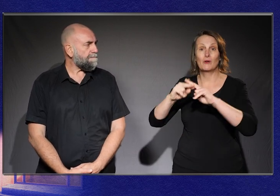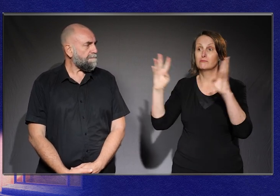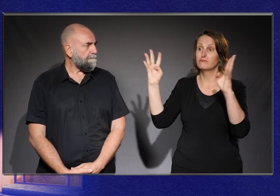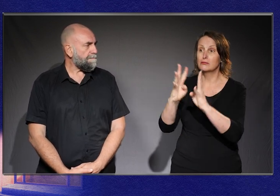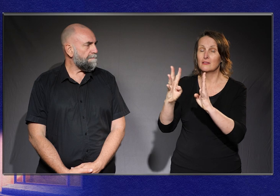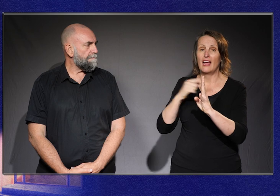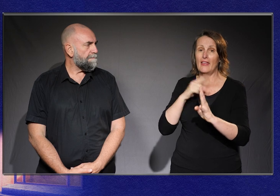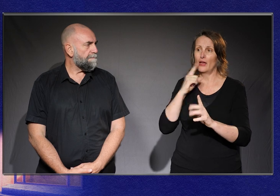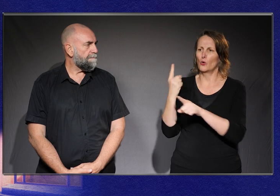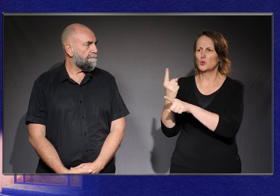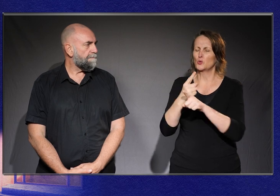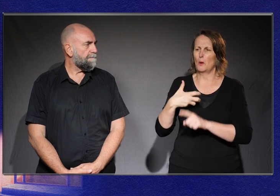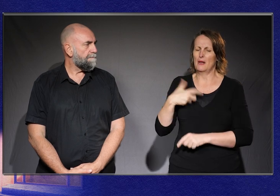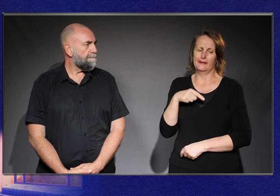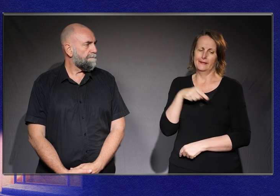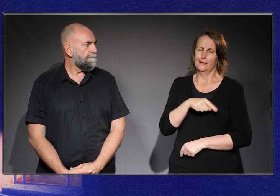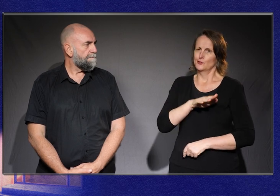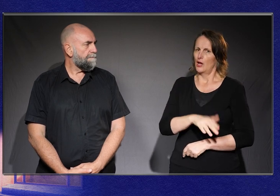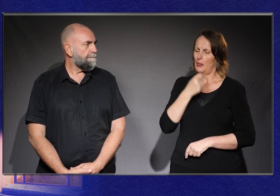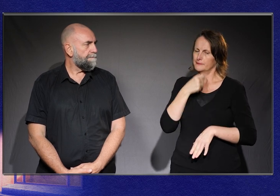difficult child that doesn’t belong at their school.